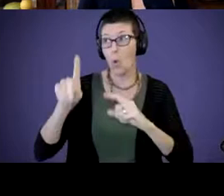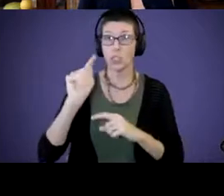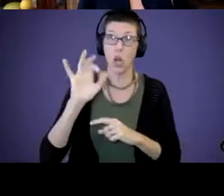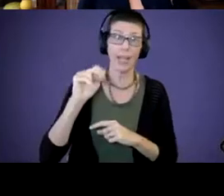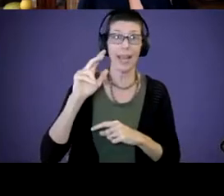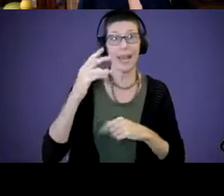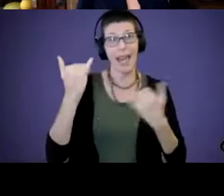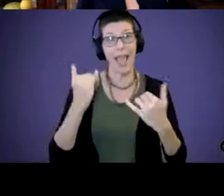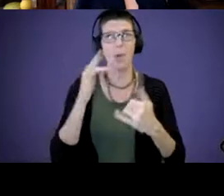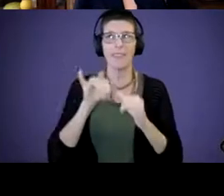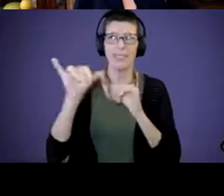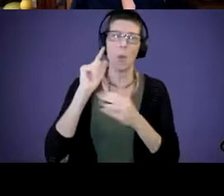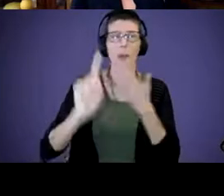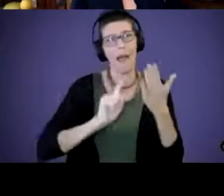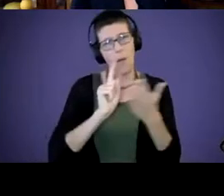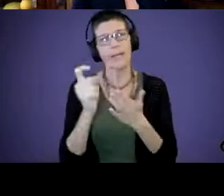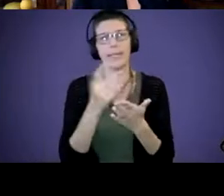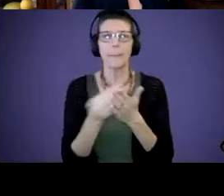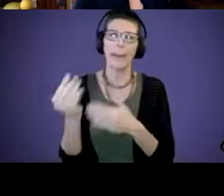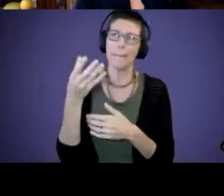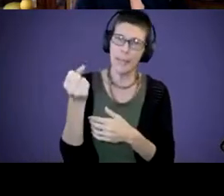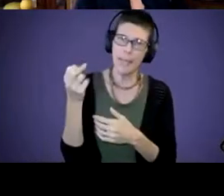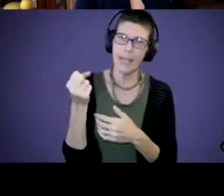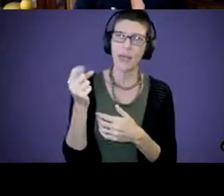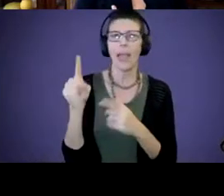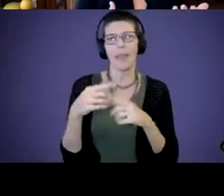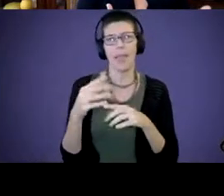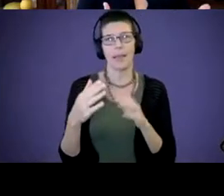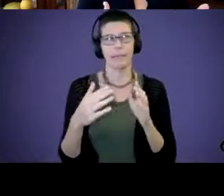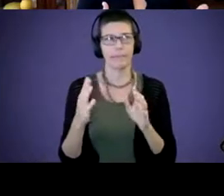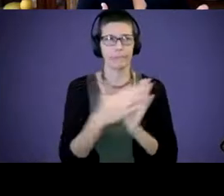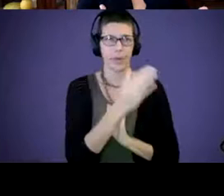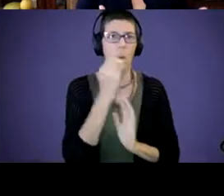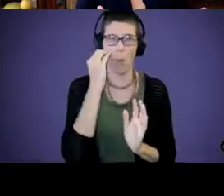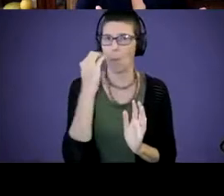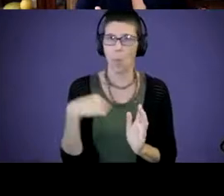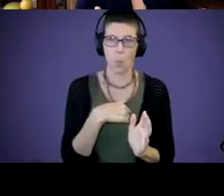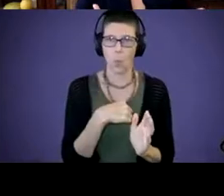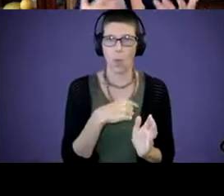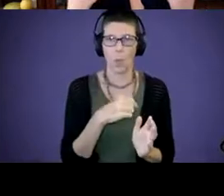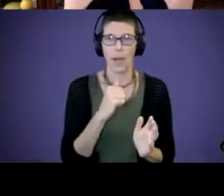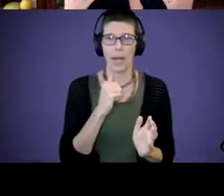I need to get some milk.” And you go home. We're not always, we're not always thinking,